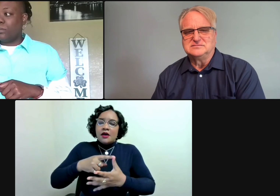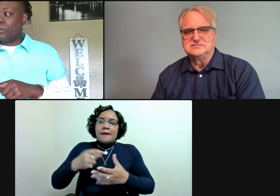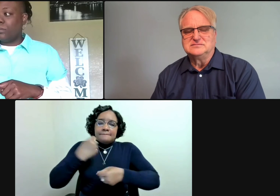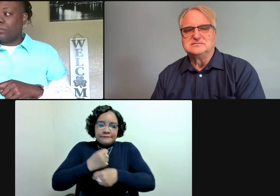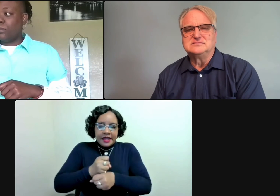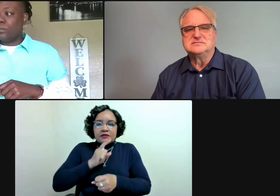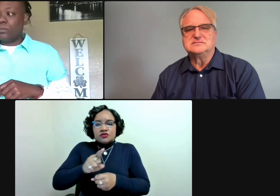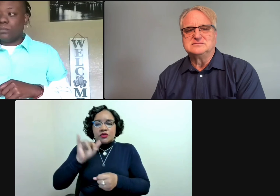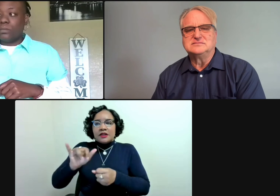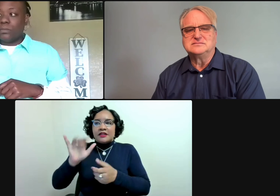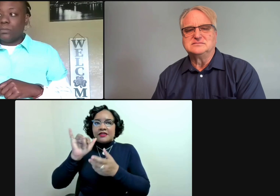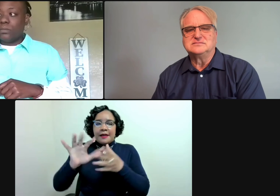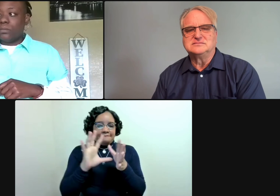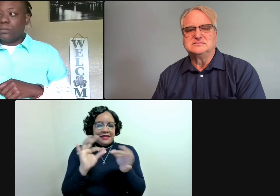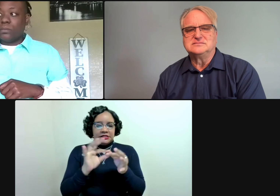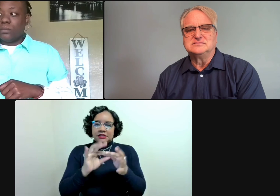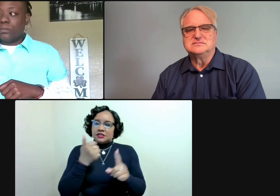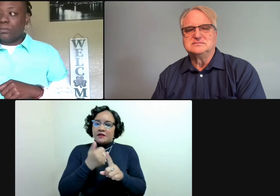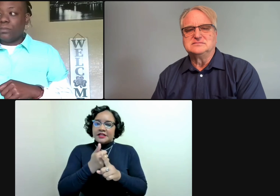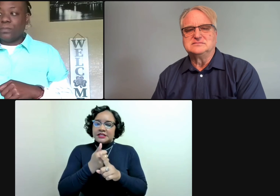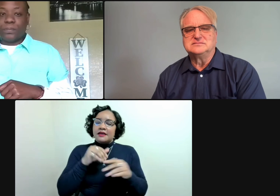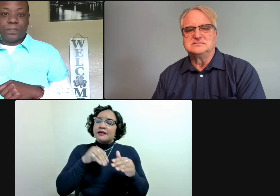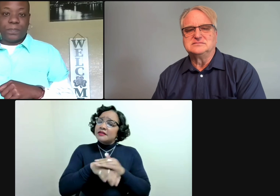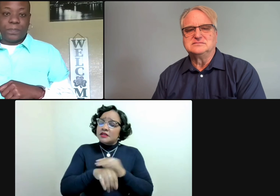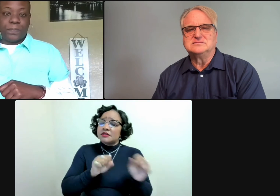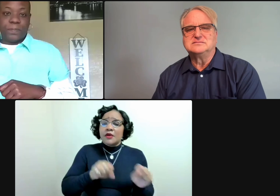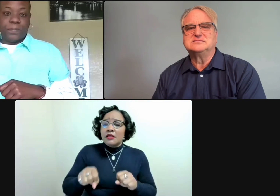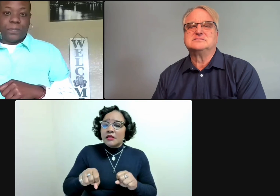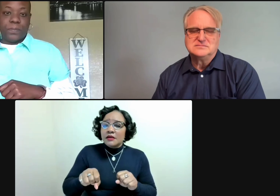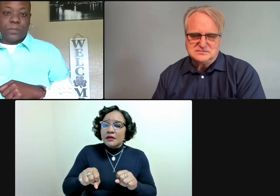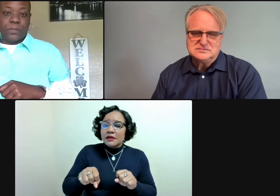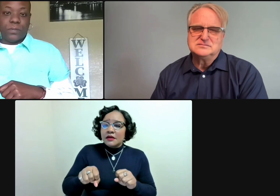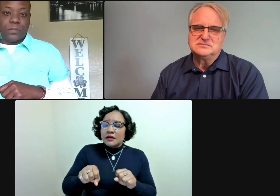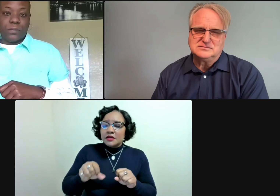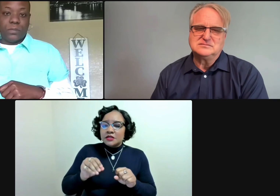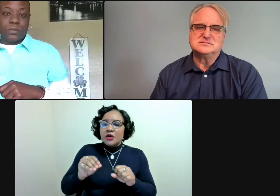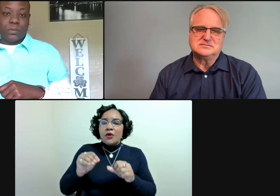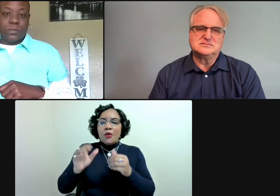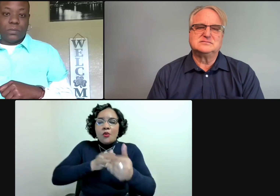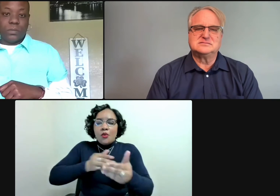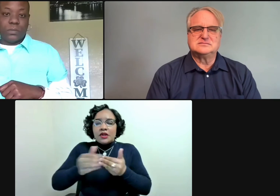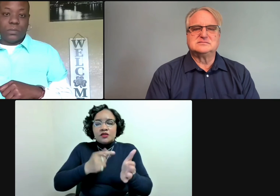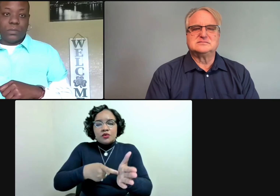is ensuring that the message itself is accessible,